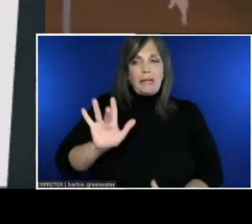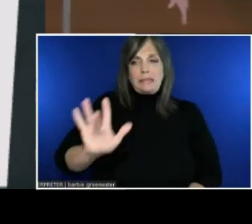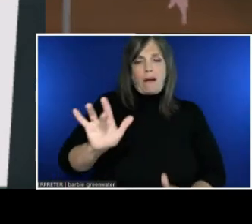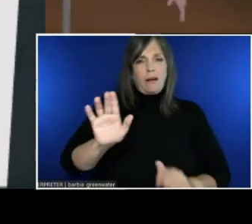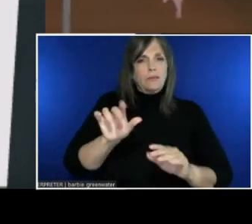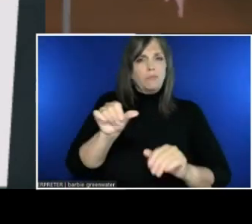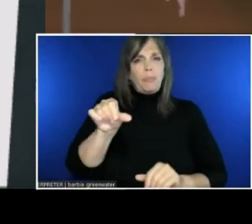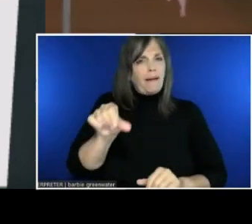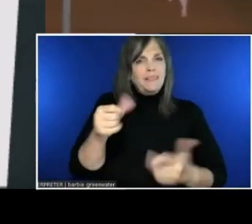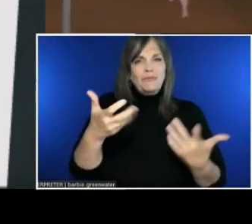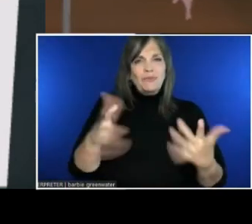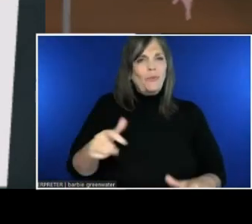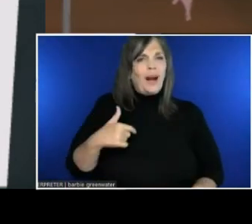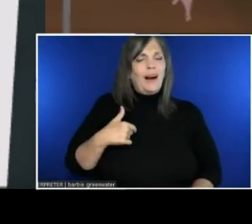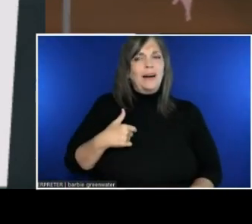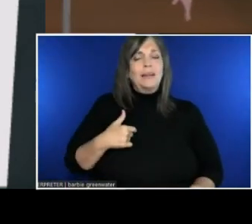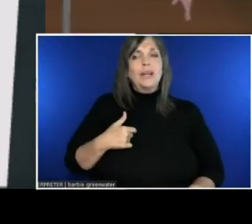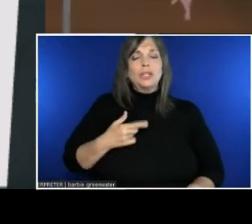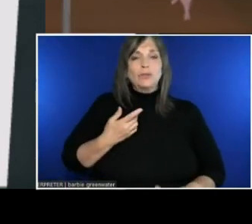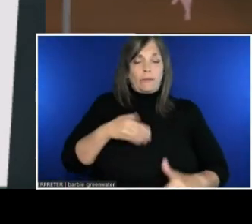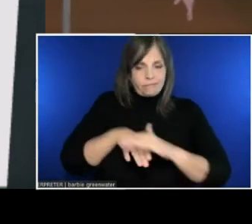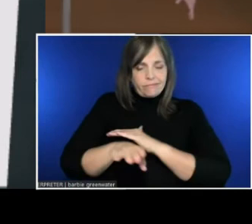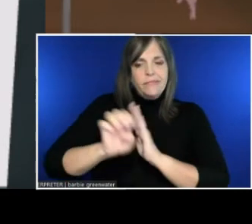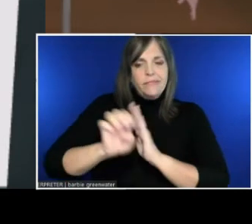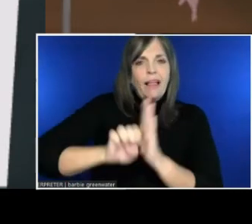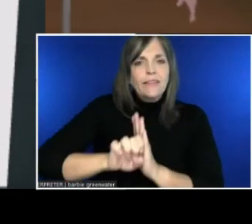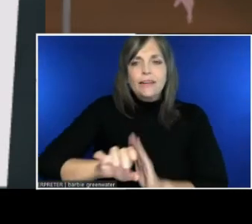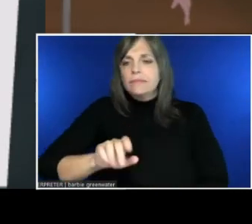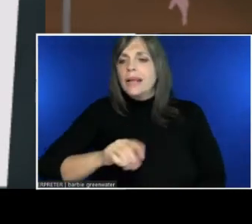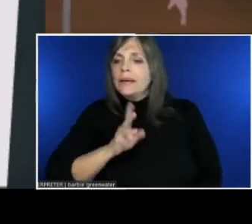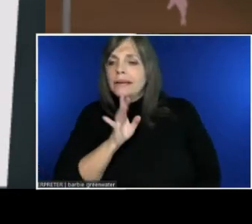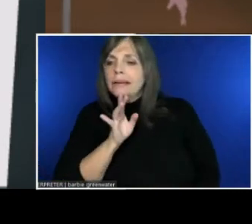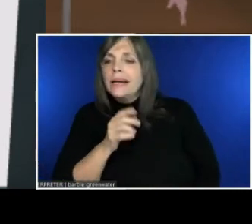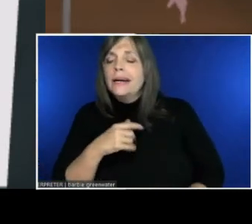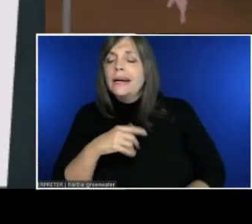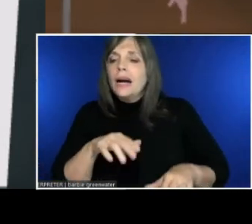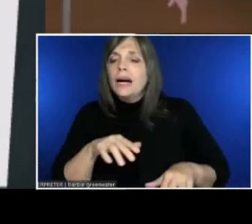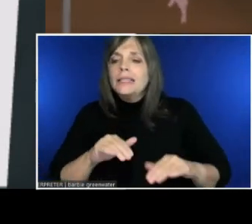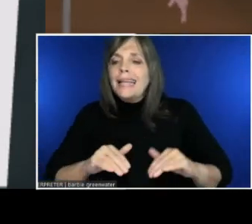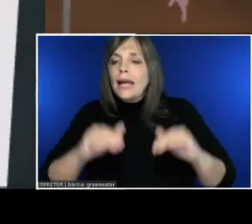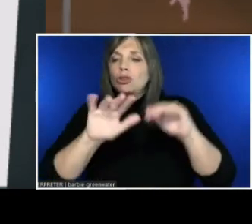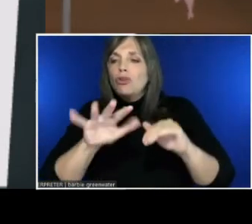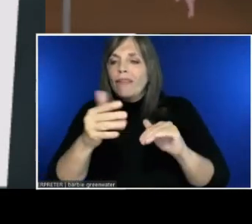We use two of the core capabilities of the Azure Speech SDK.